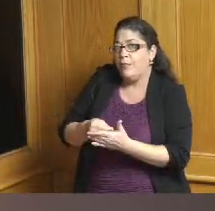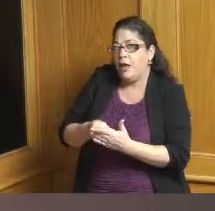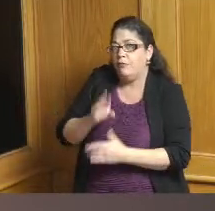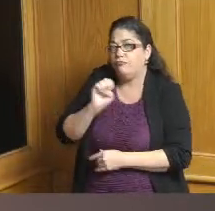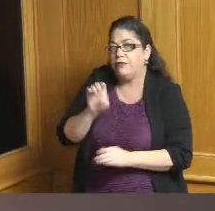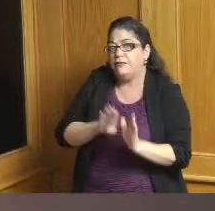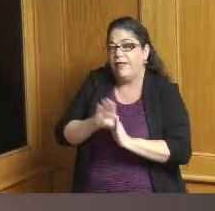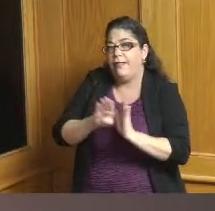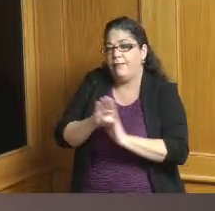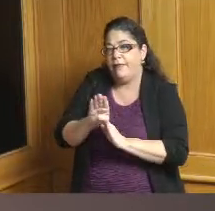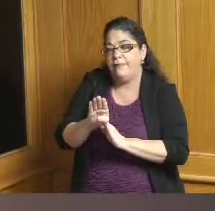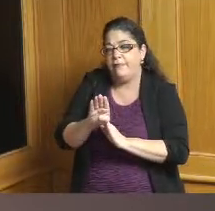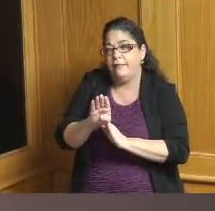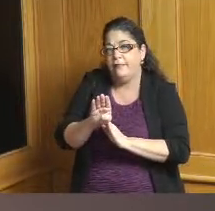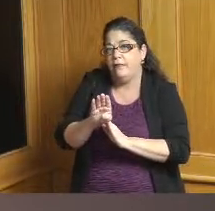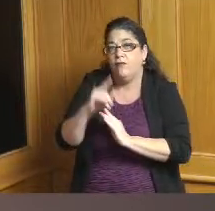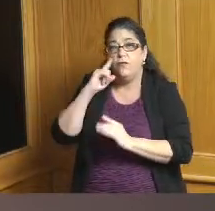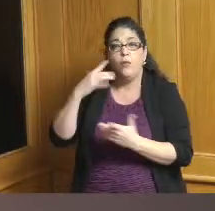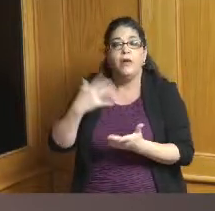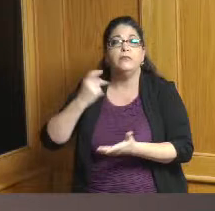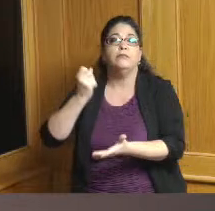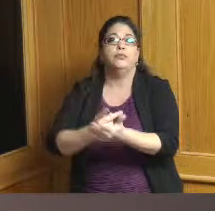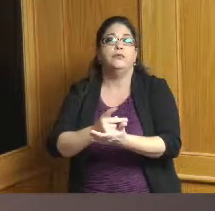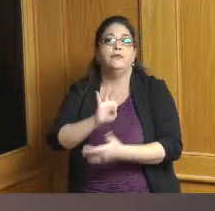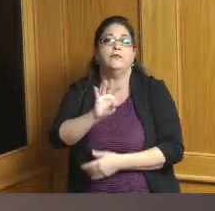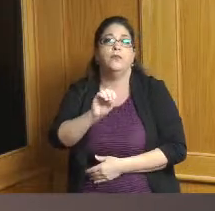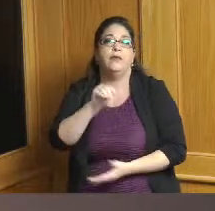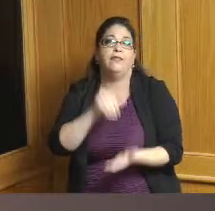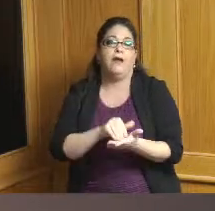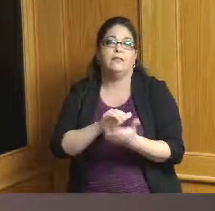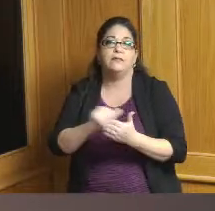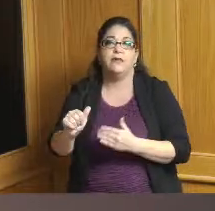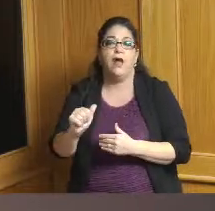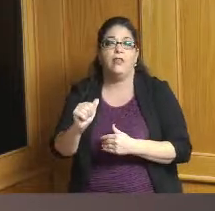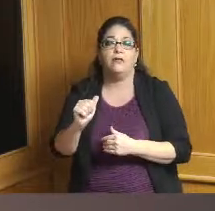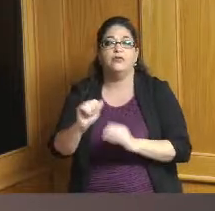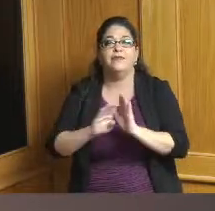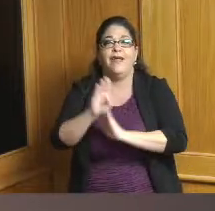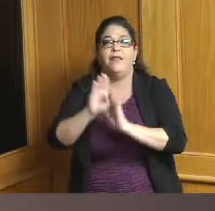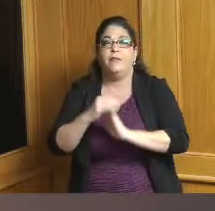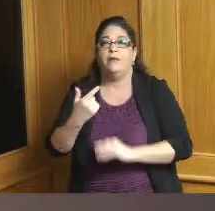to approve a forty thousand dollar redevelopment grant for this project that is our funds that